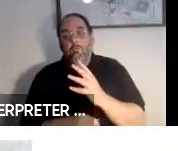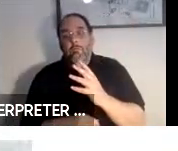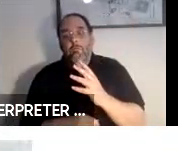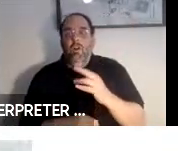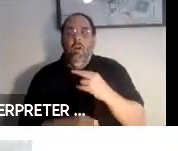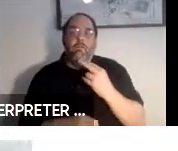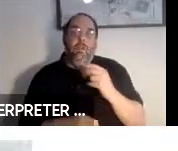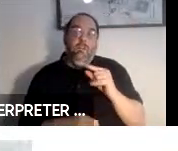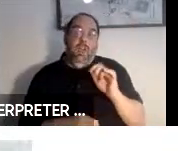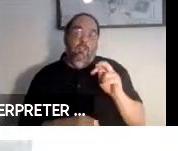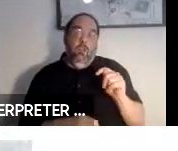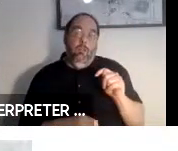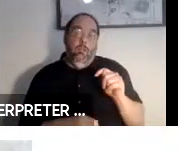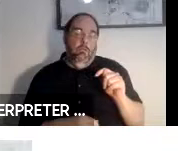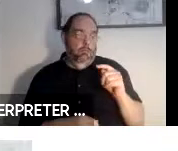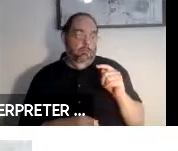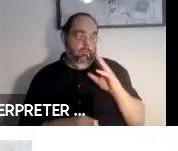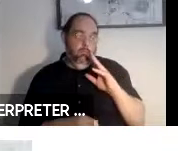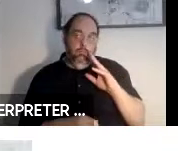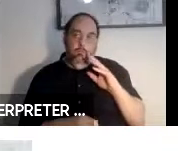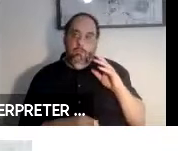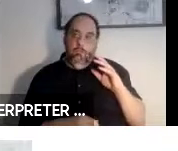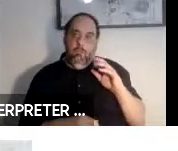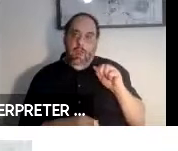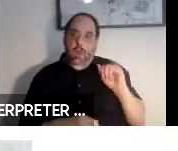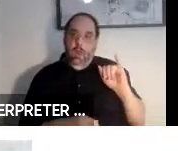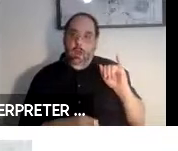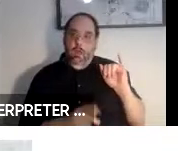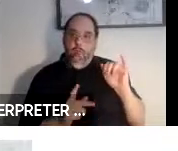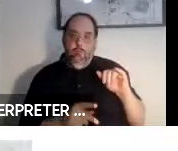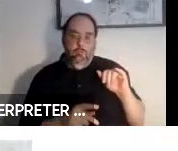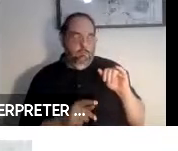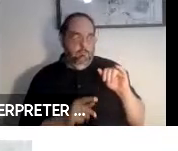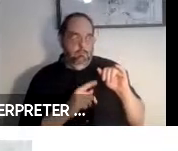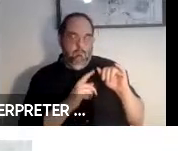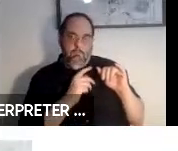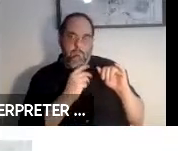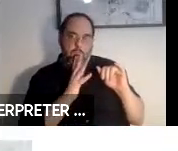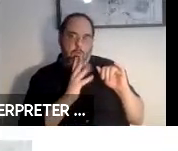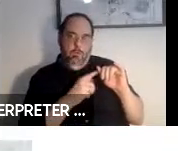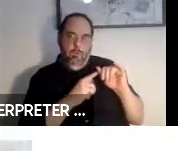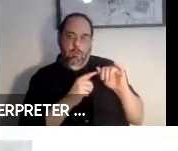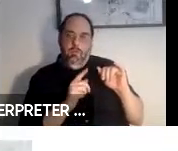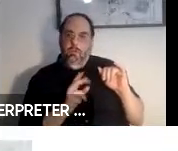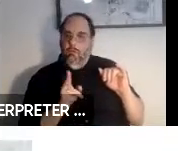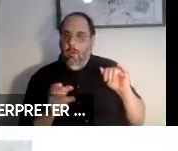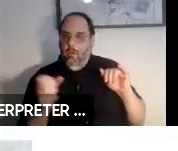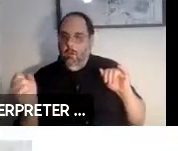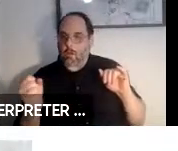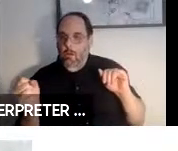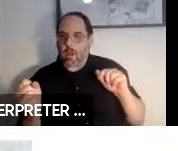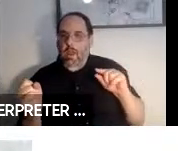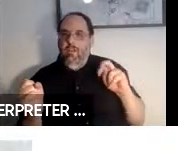your phone on artificial intelligence and you get in the car and that agent jumps into the car and